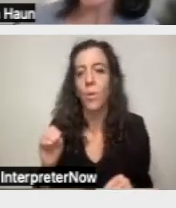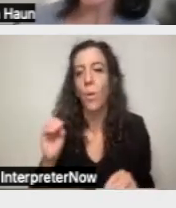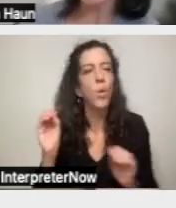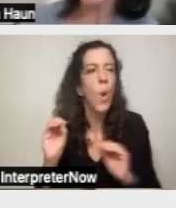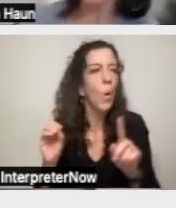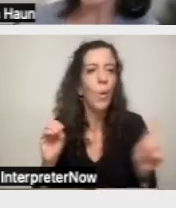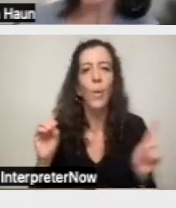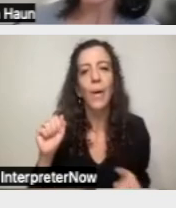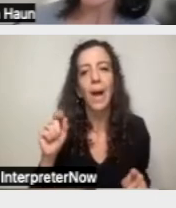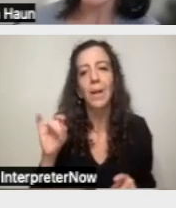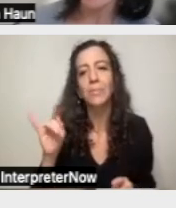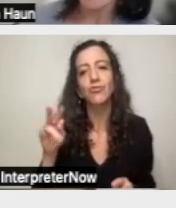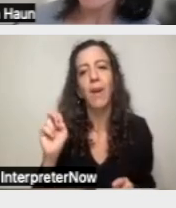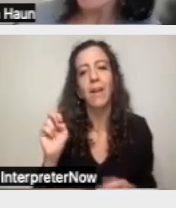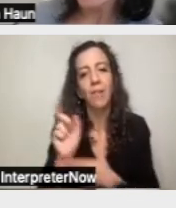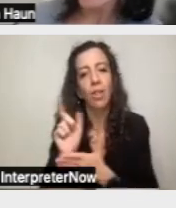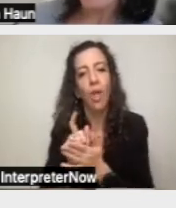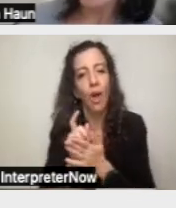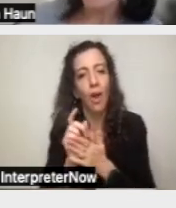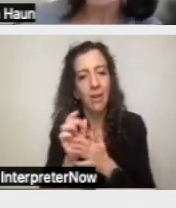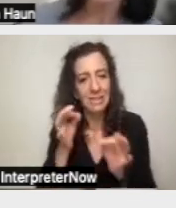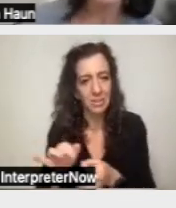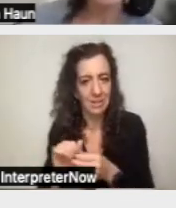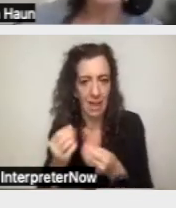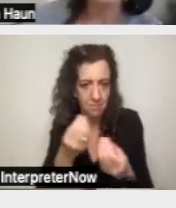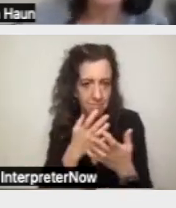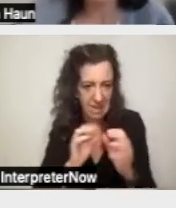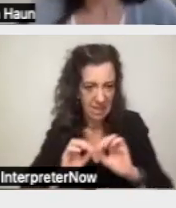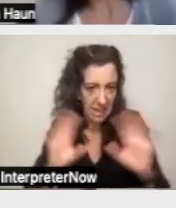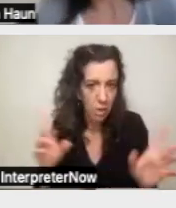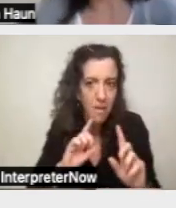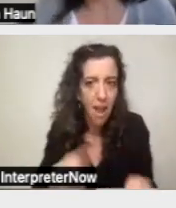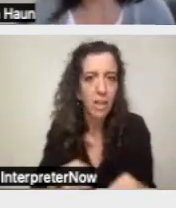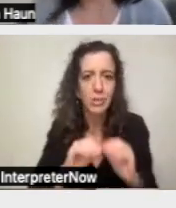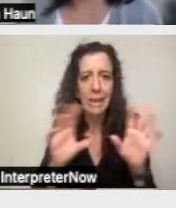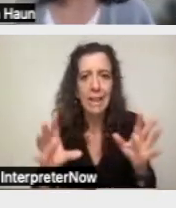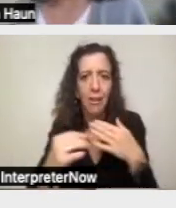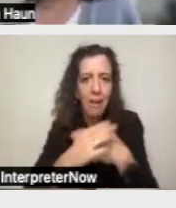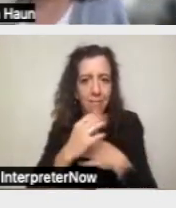that really give us very clear guidance or a very clear answer on this.